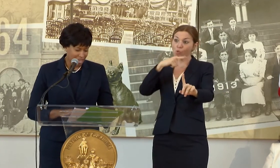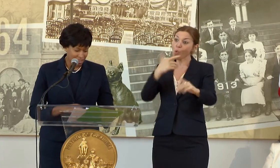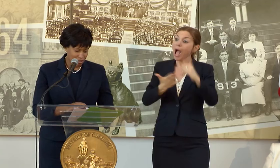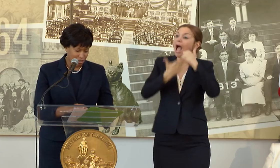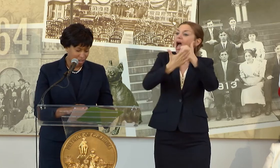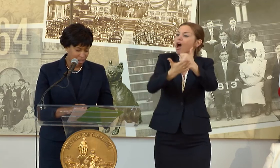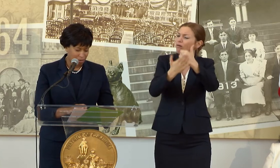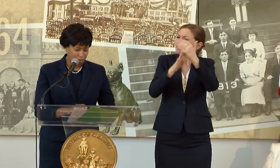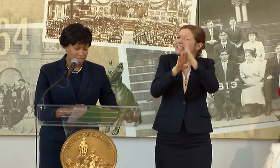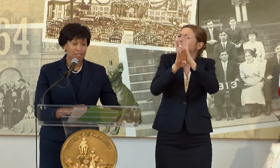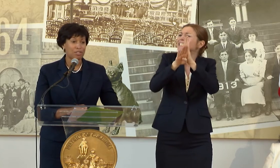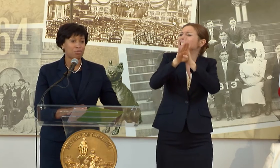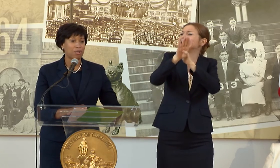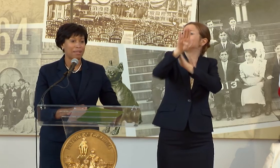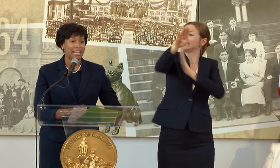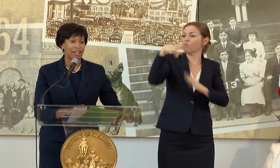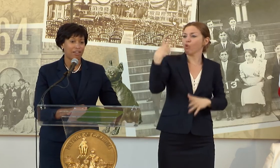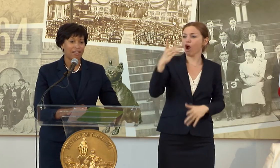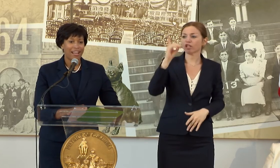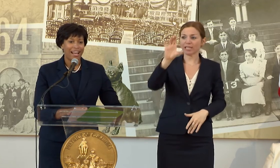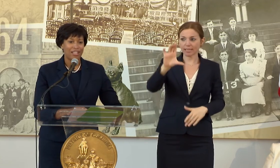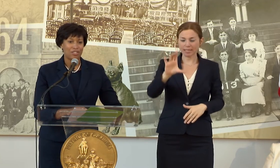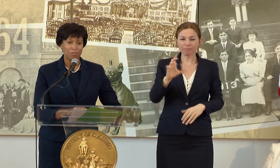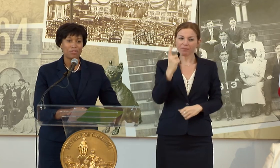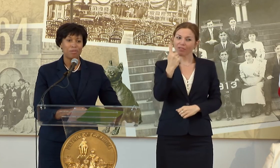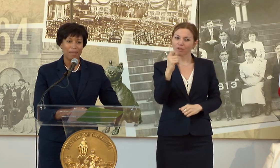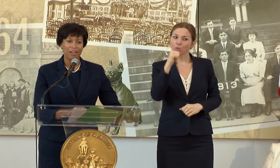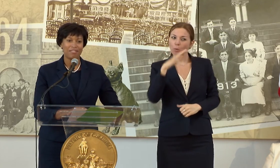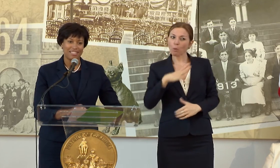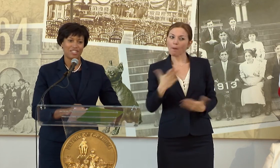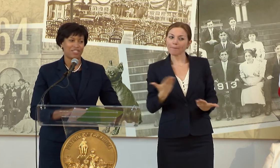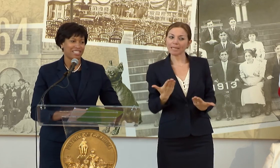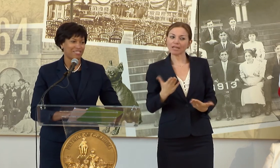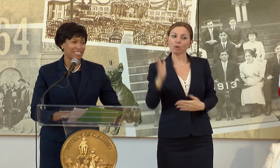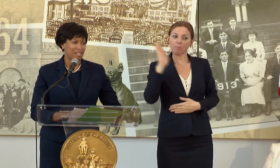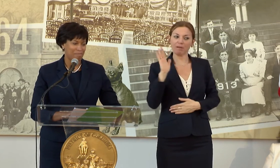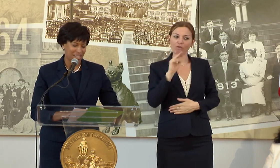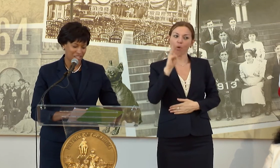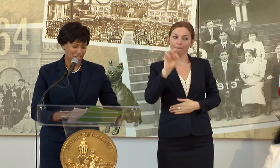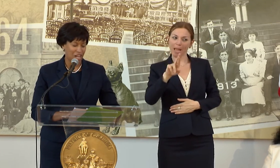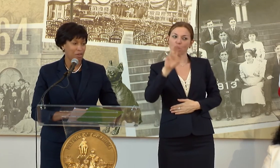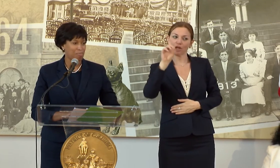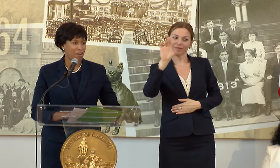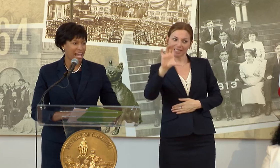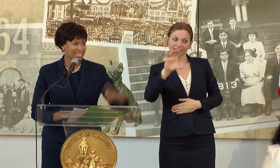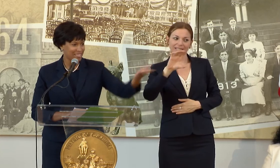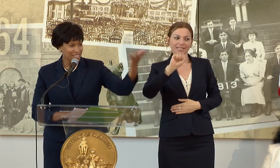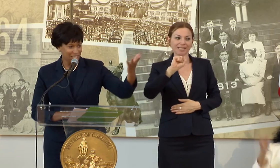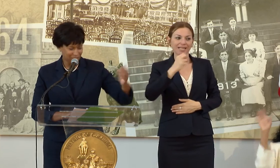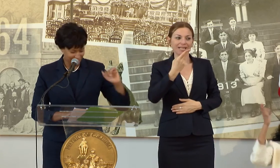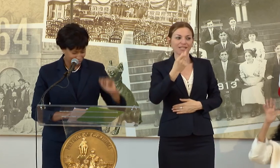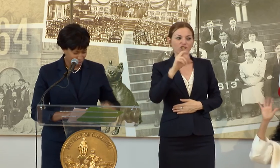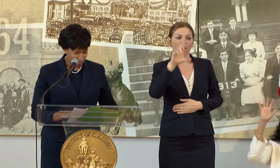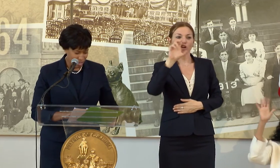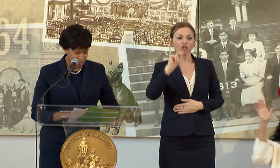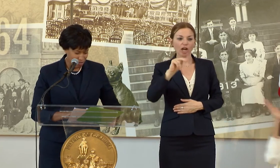AND THERE IS ONE SUCH WOMAN HERE, SHE WAS THE MAYOR OF THE DISTRICT OF COLUMBIA, SHARON PRATT. GIVE HER A ROUND OF APPLAUSE.